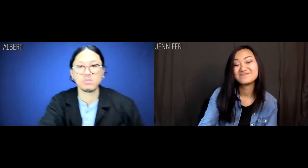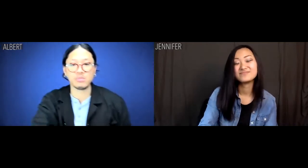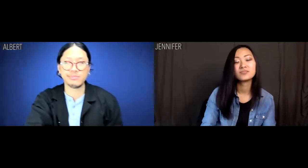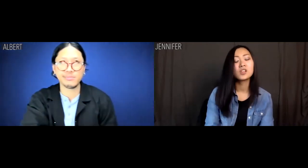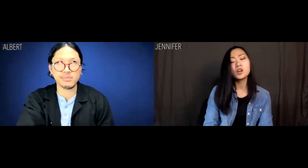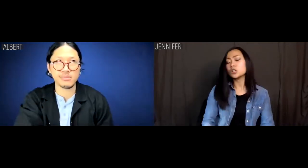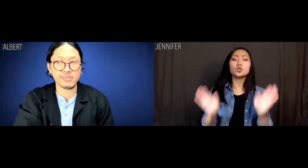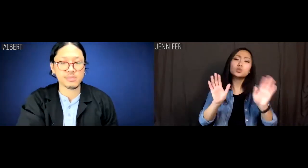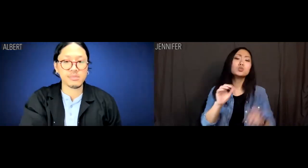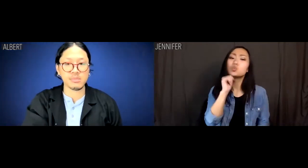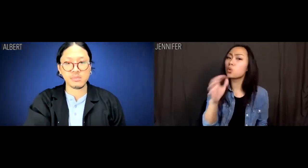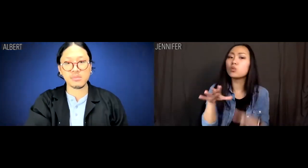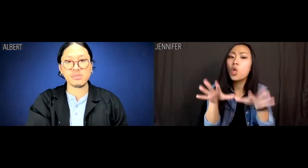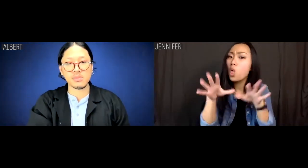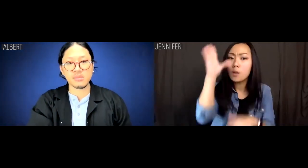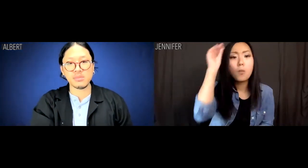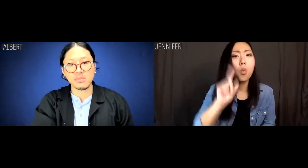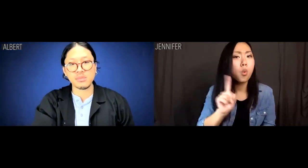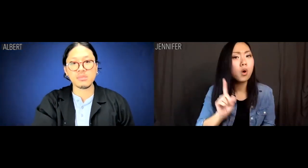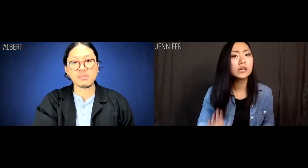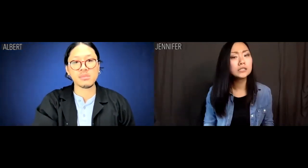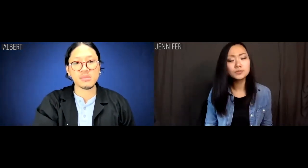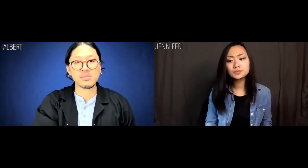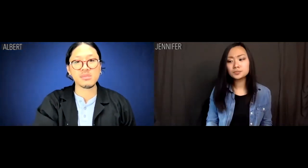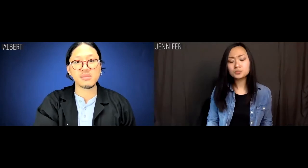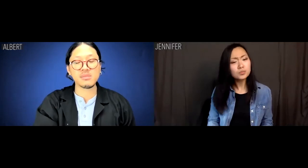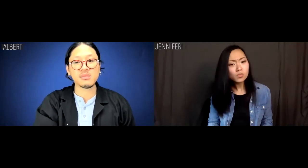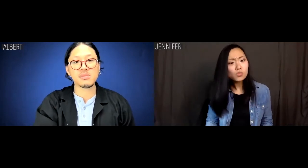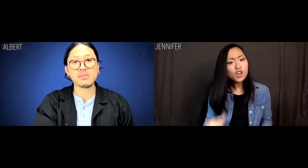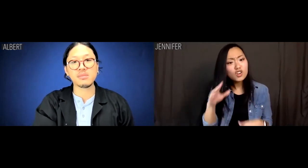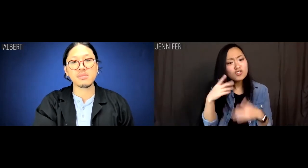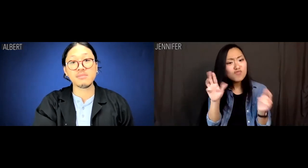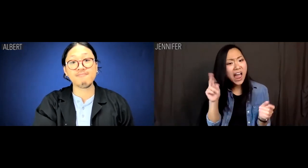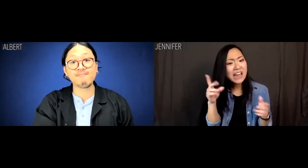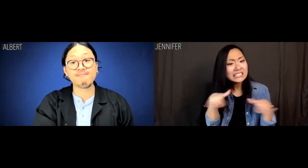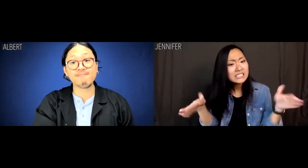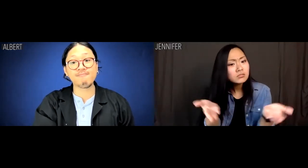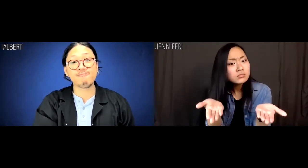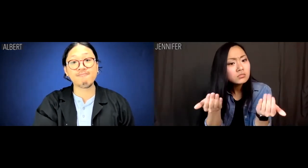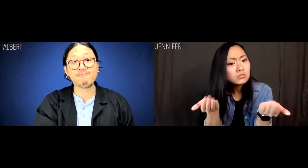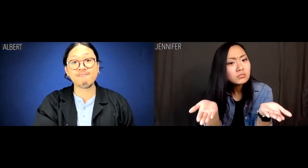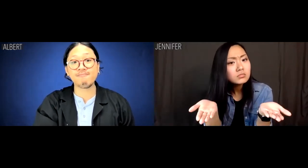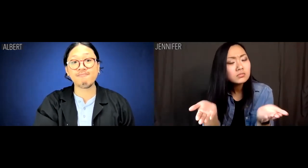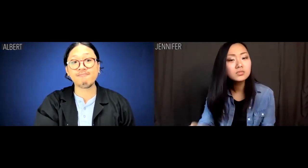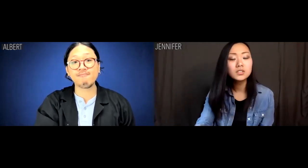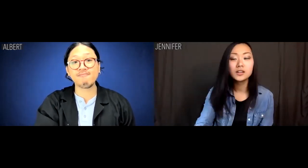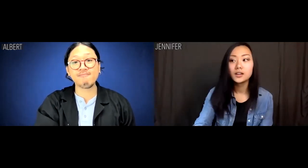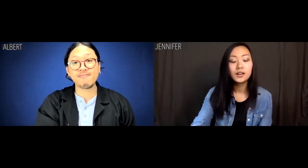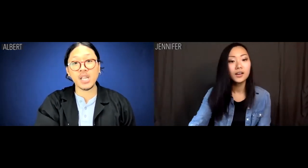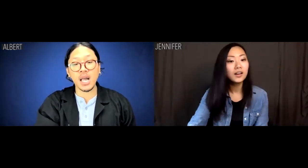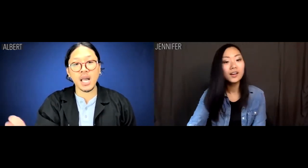Jennifer: "Don't talk to boys, Jenny. Hey, what's the hold up on grandkids."